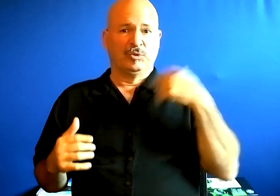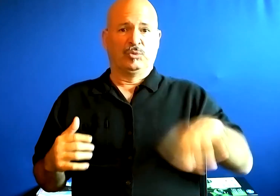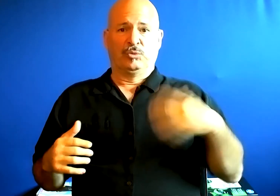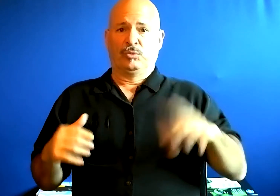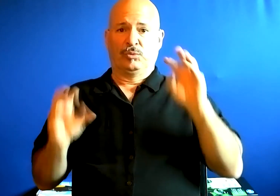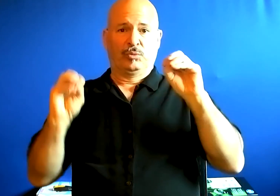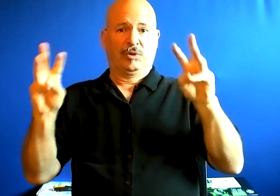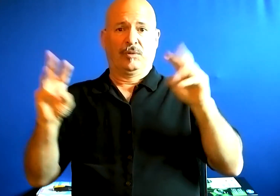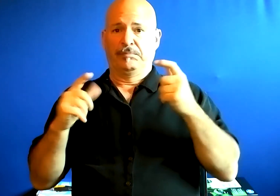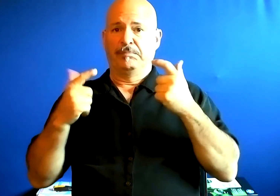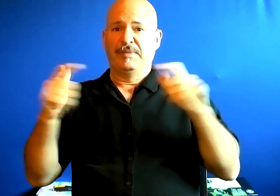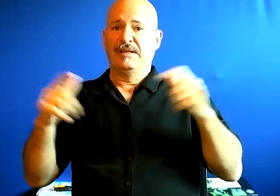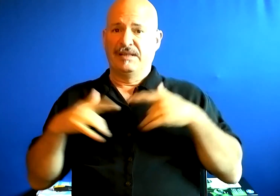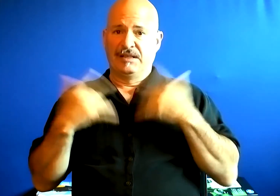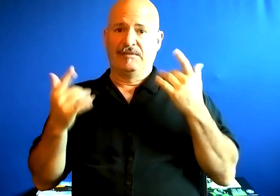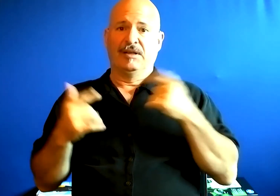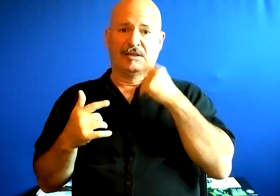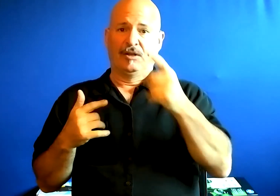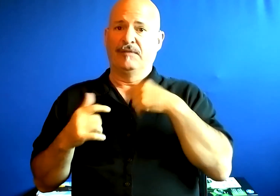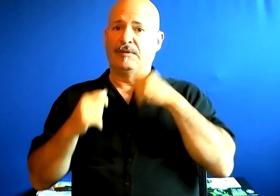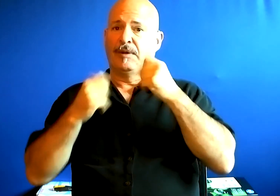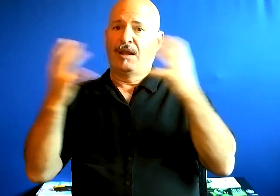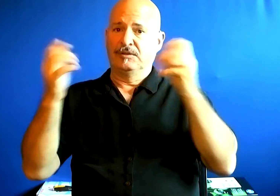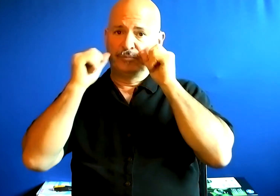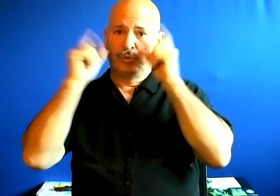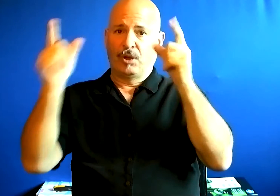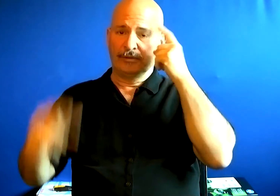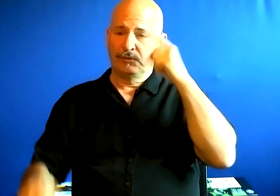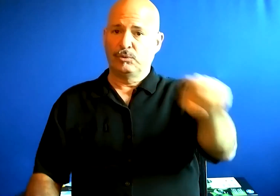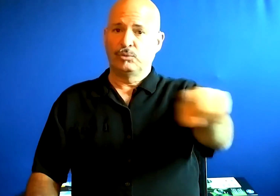And wow! It’s a big event with lot of surprises for you!